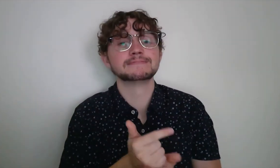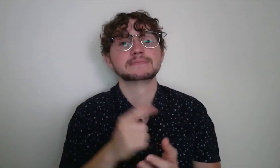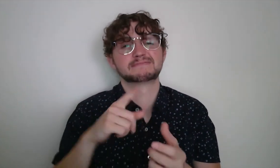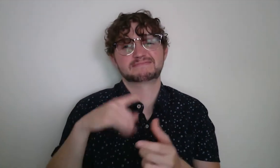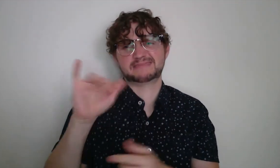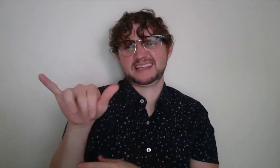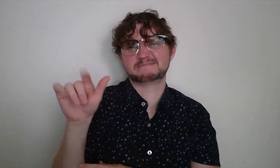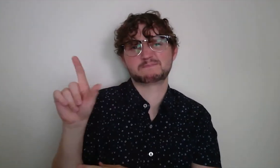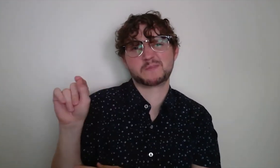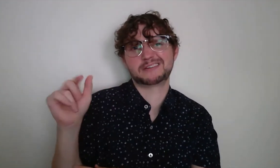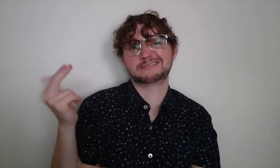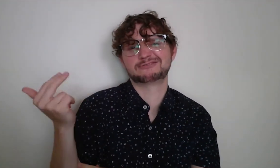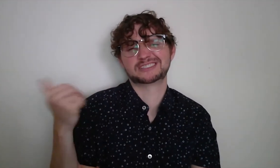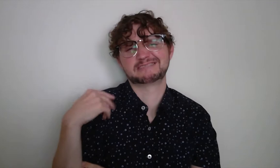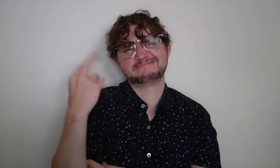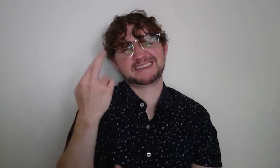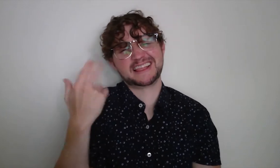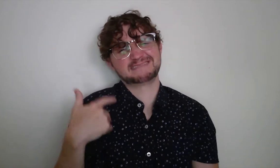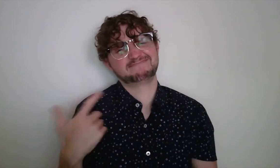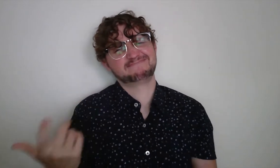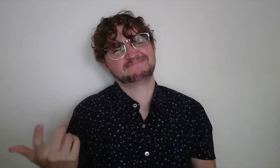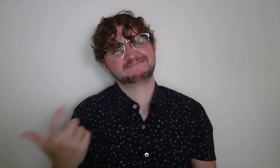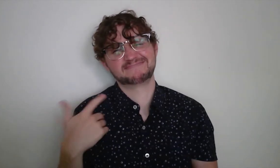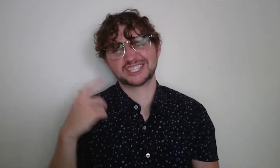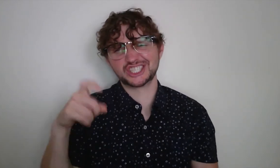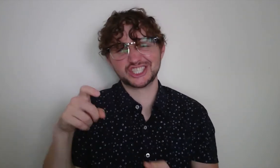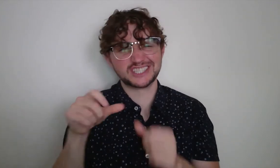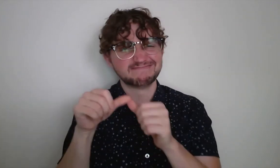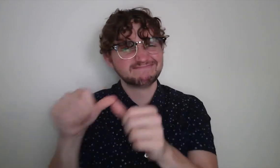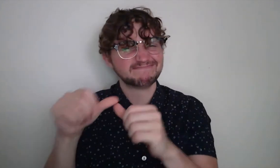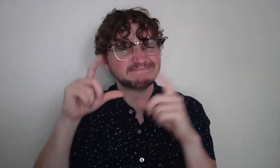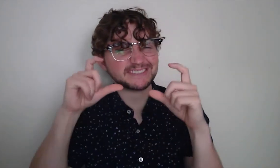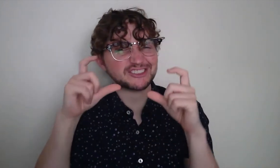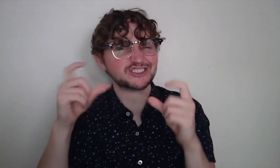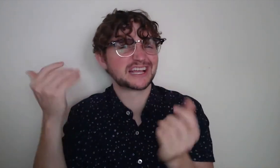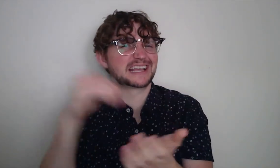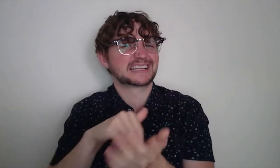I lost that passion until i graduated from college in 2013,